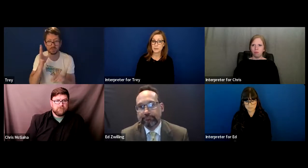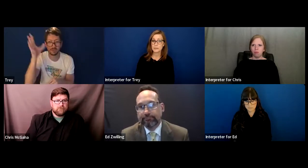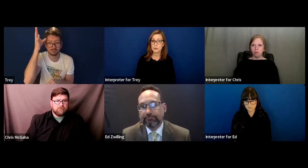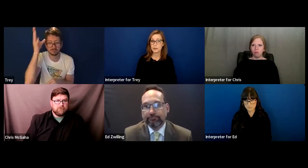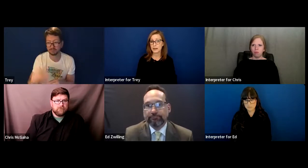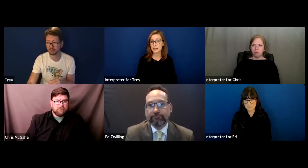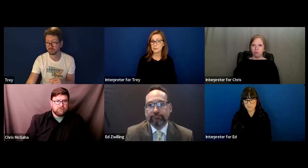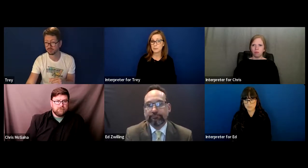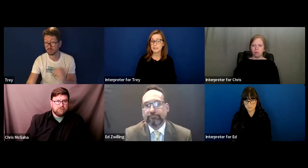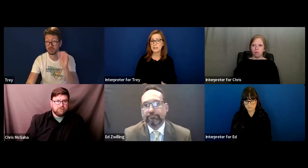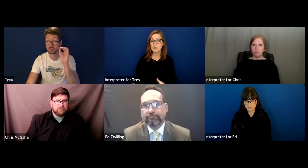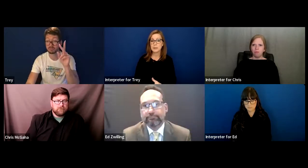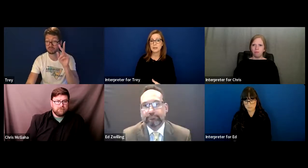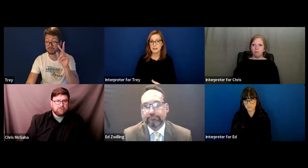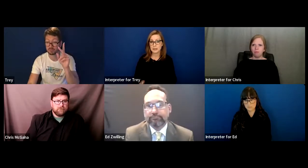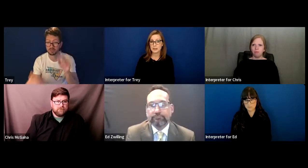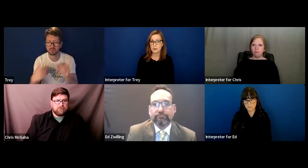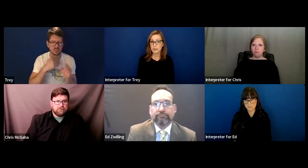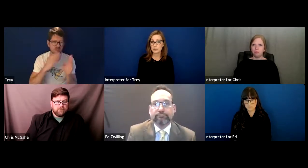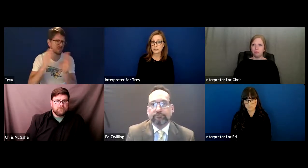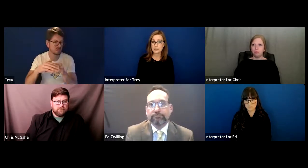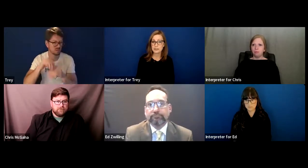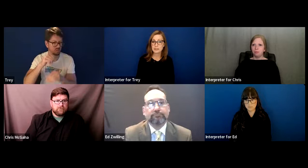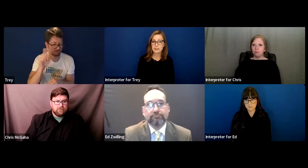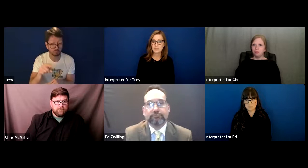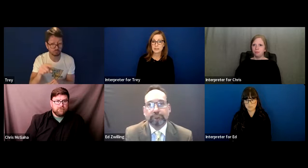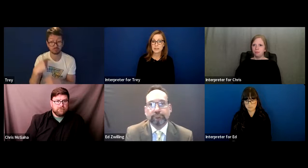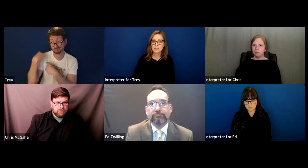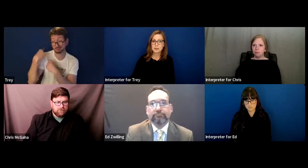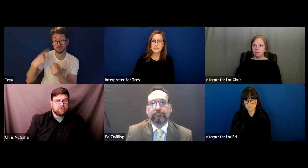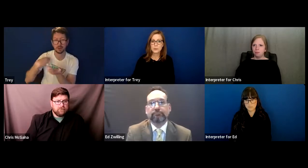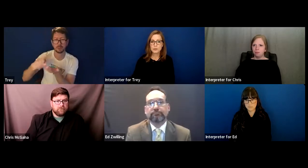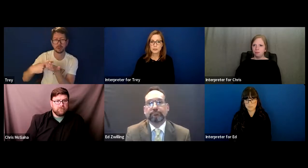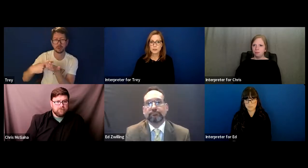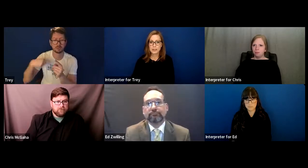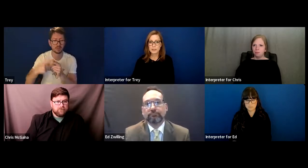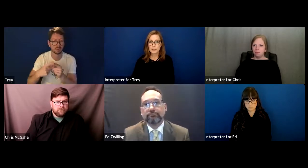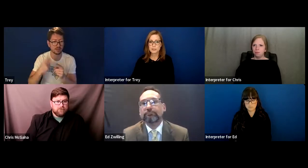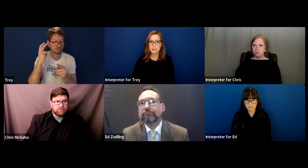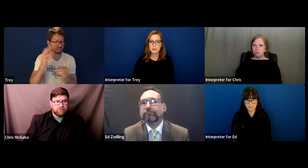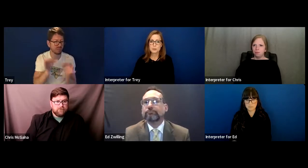team, between the IEP team and the parent. Let's move on to our next question.